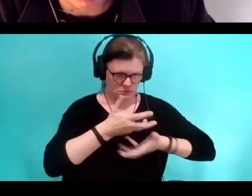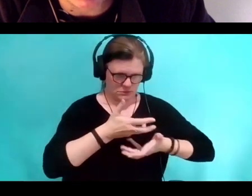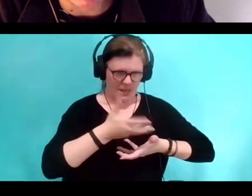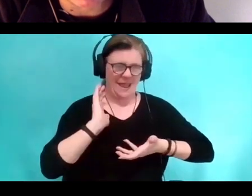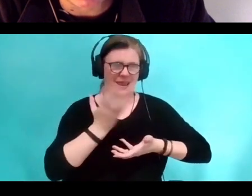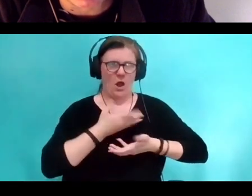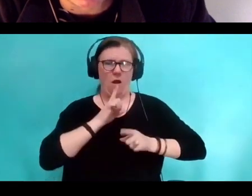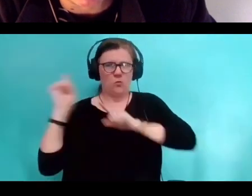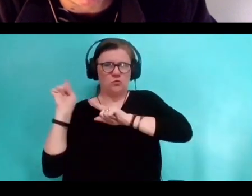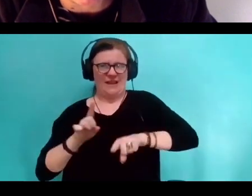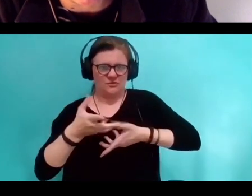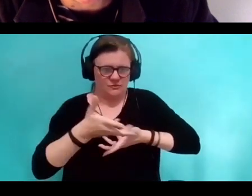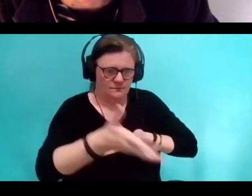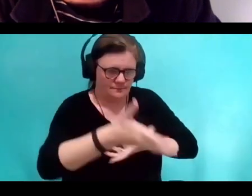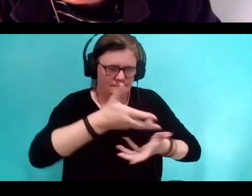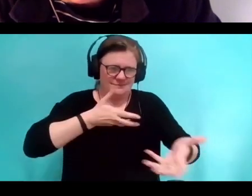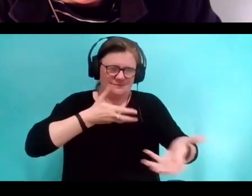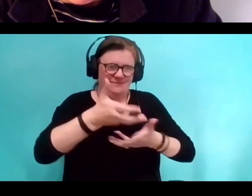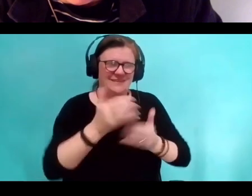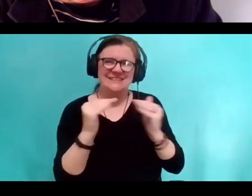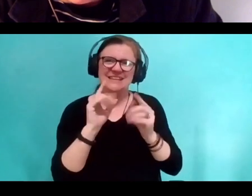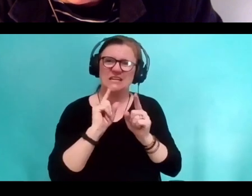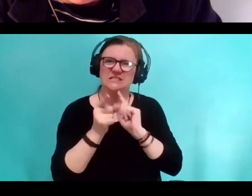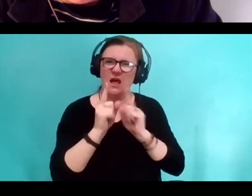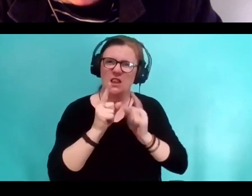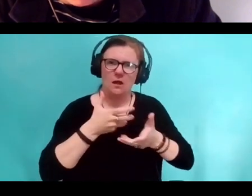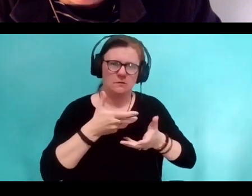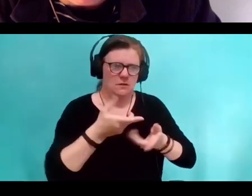And this isn't going to lead to anything